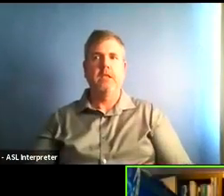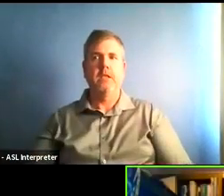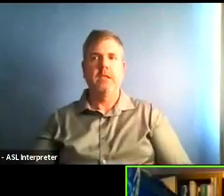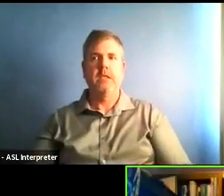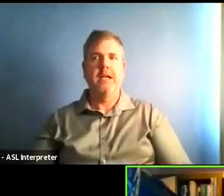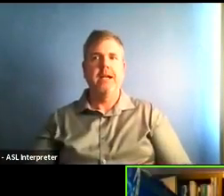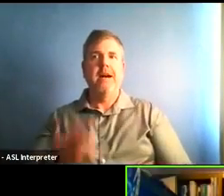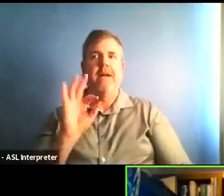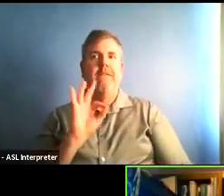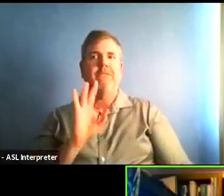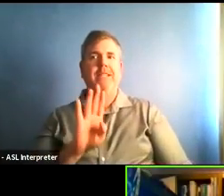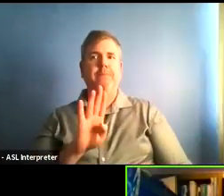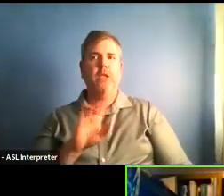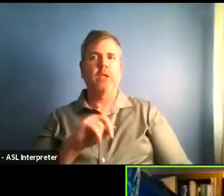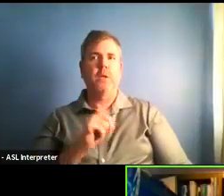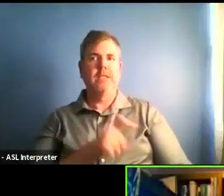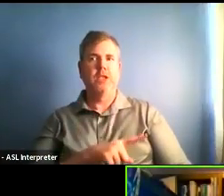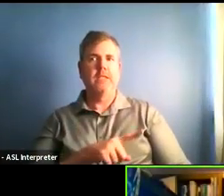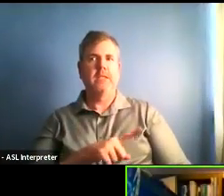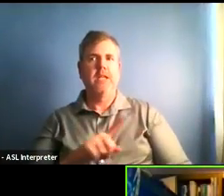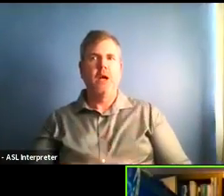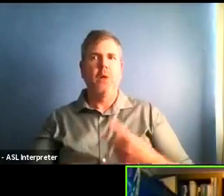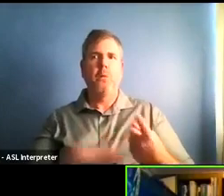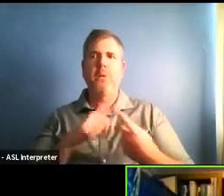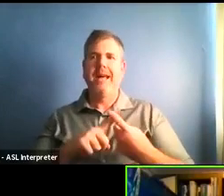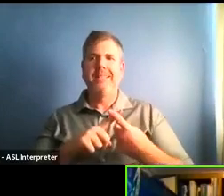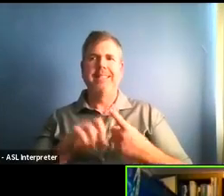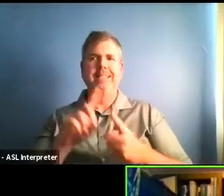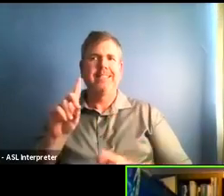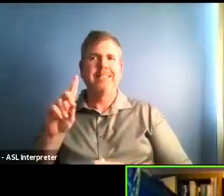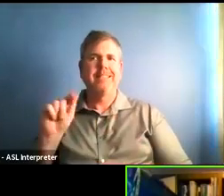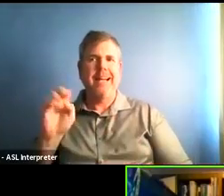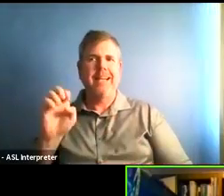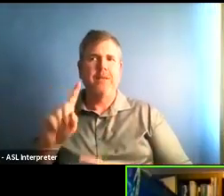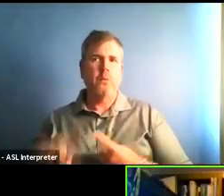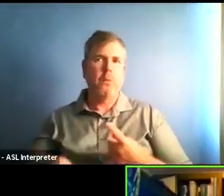public health officials will start the drive through flu shots?